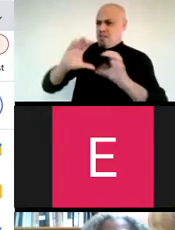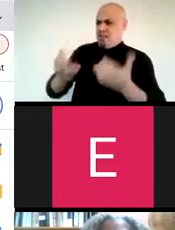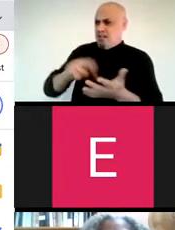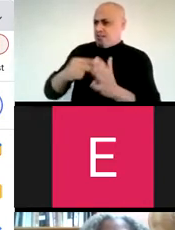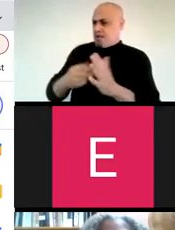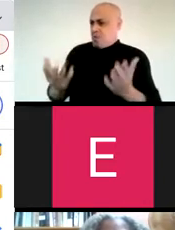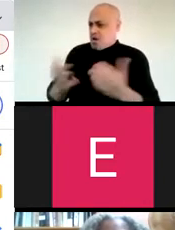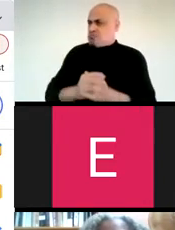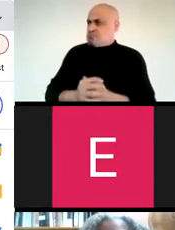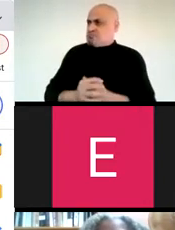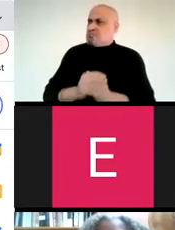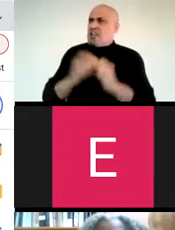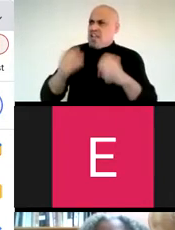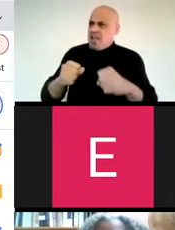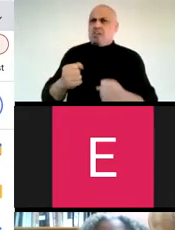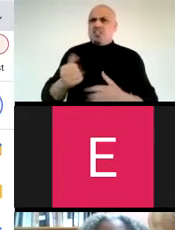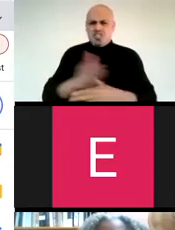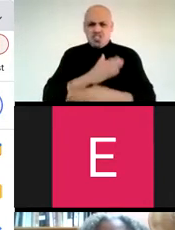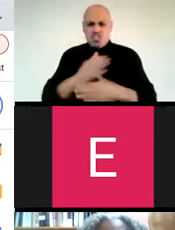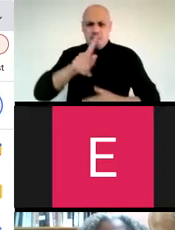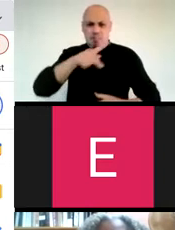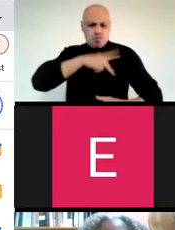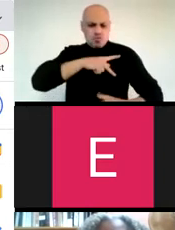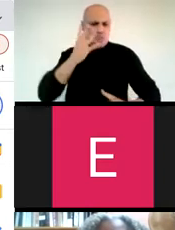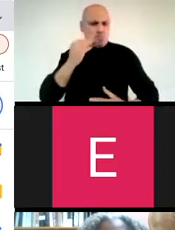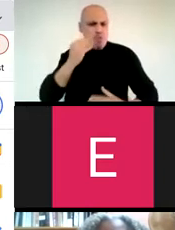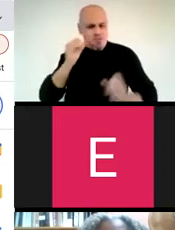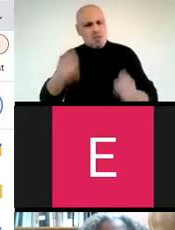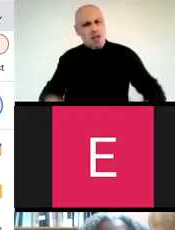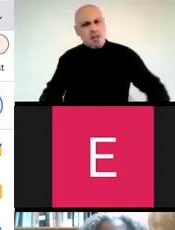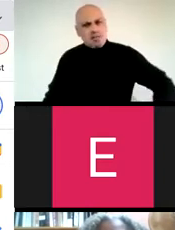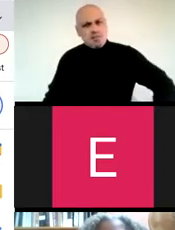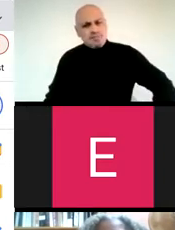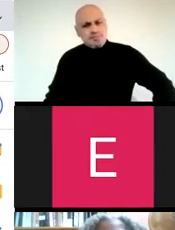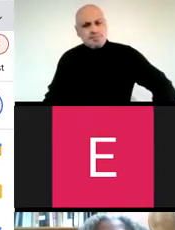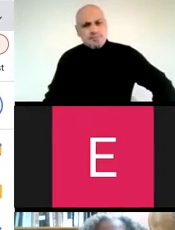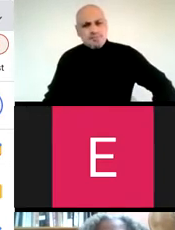said that bravery in the classroom also meant being able to share their personal experiences